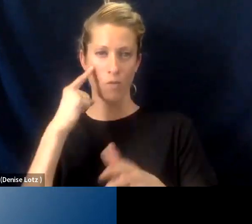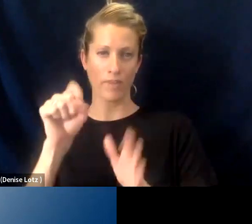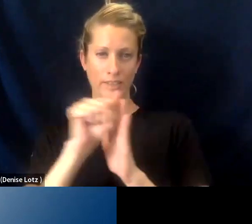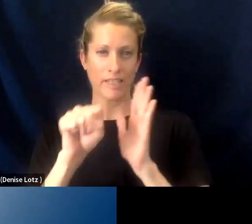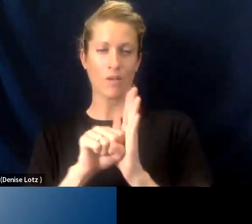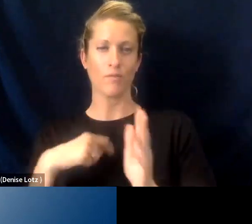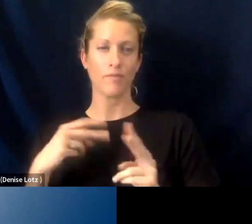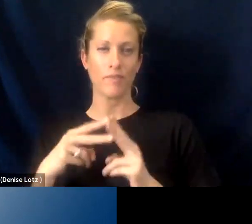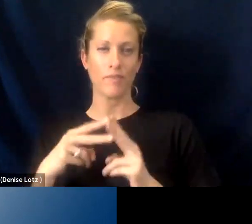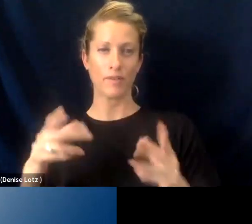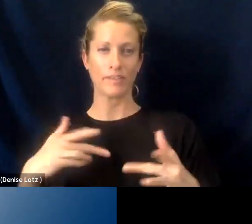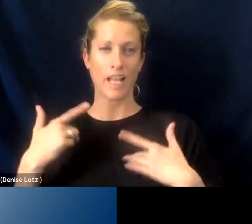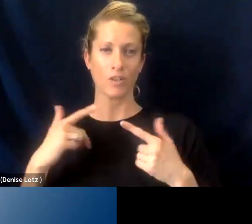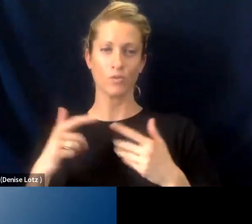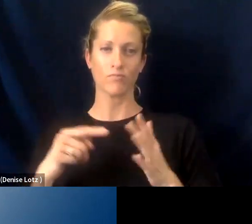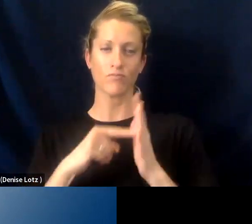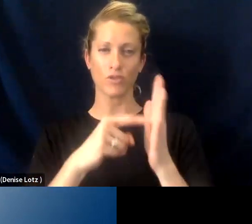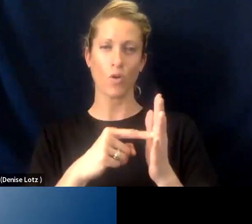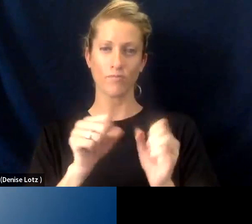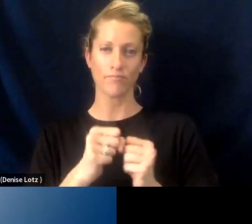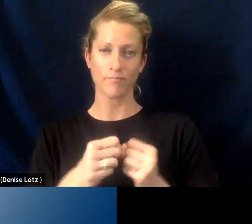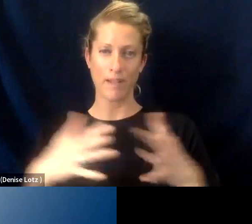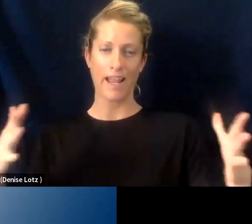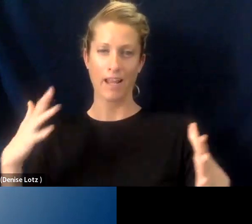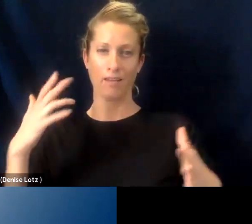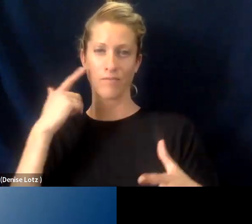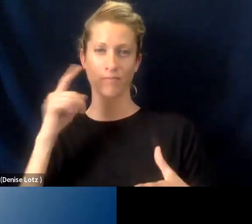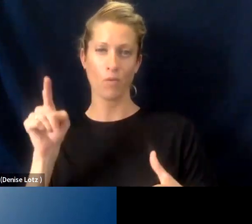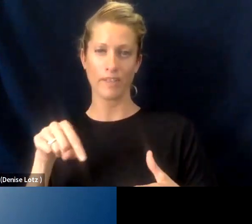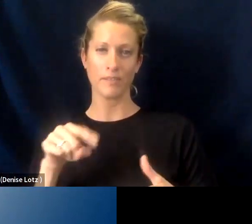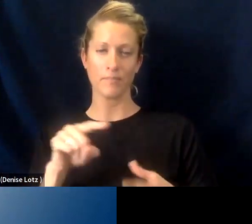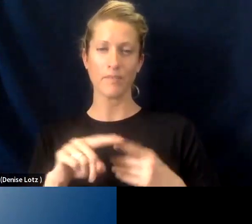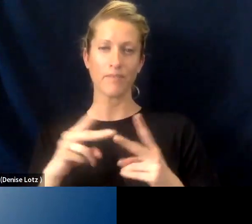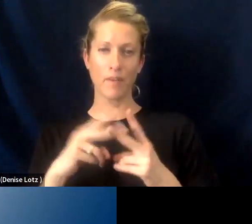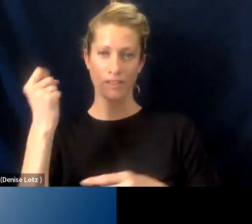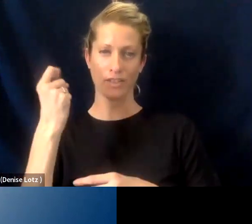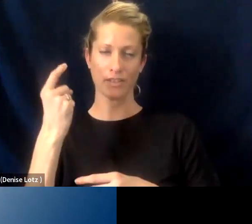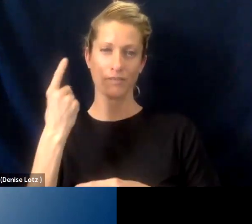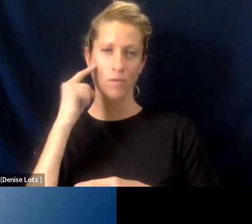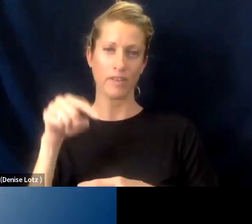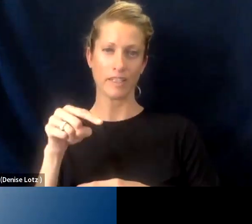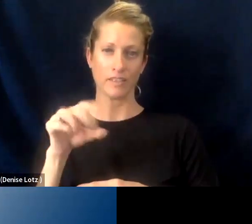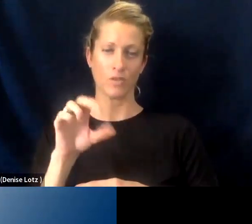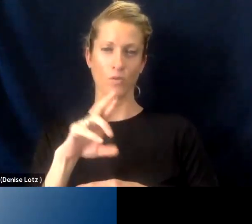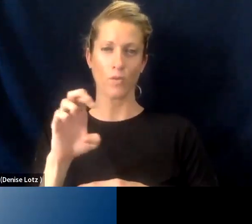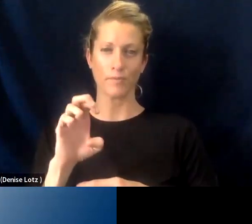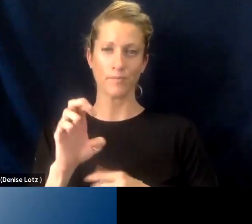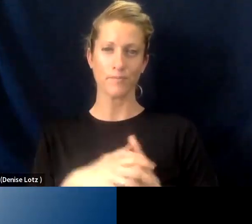to expand this model as we move forward, but it's understanding the core competencies and understanding your limitations.